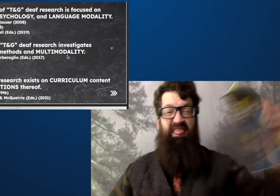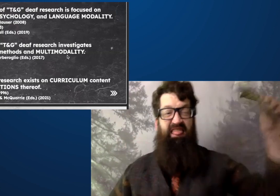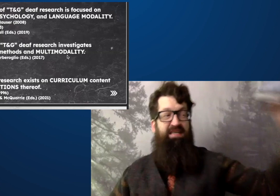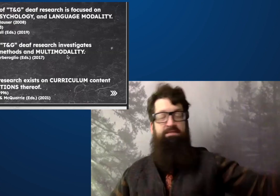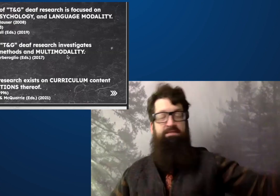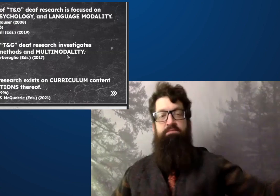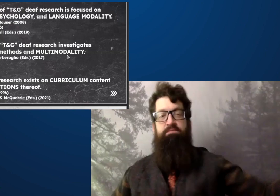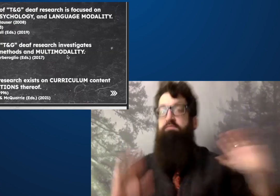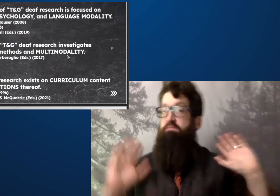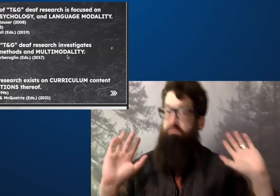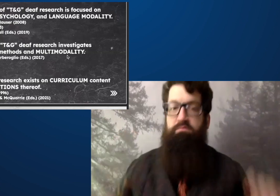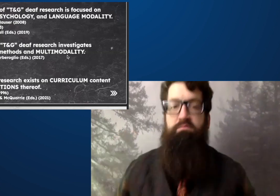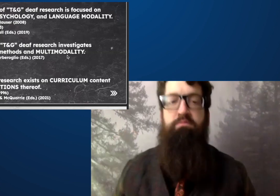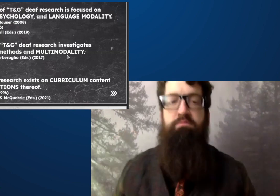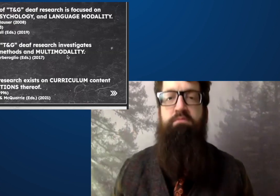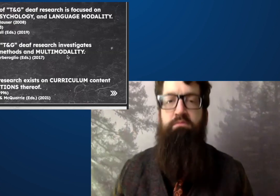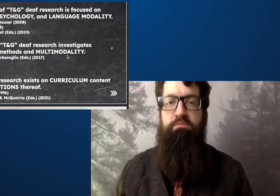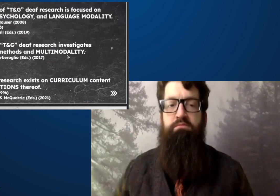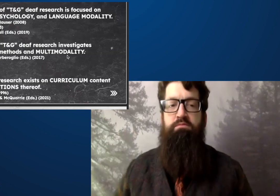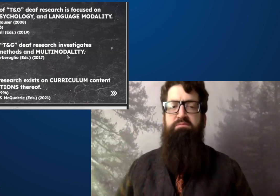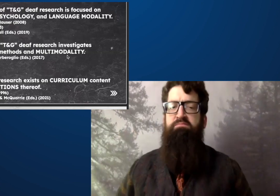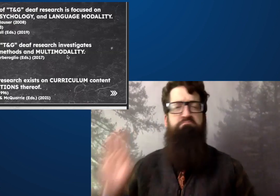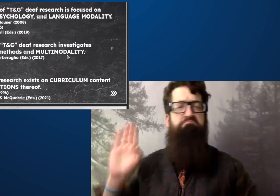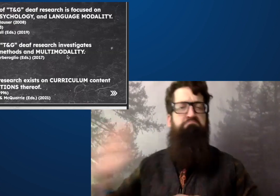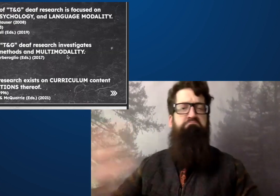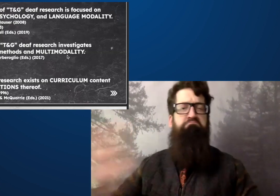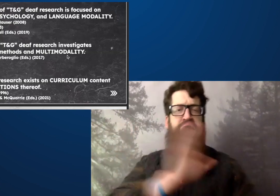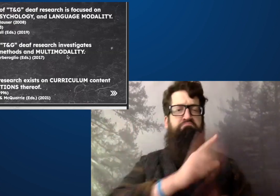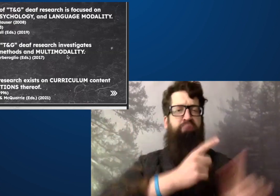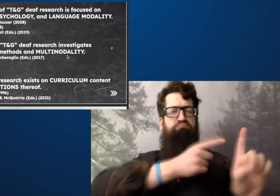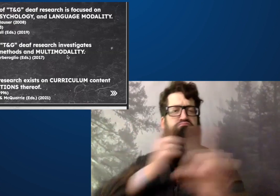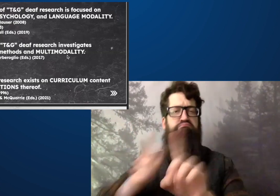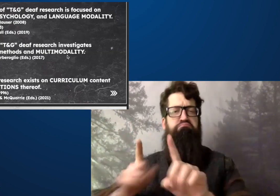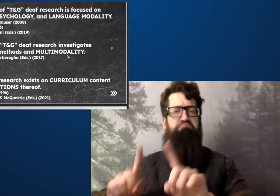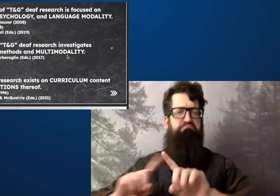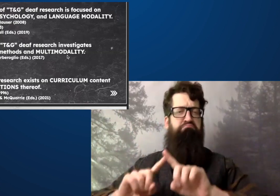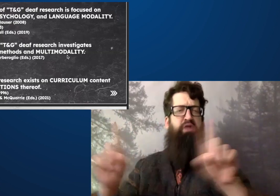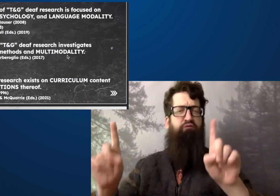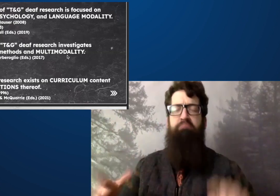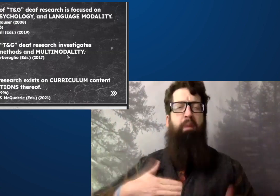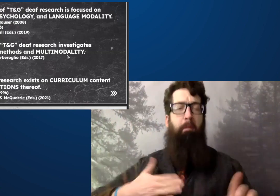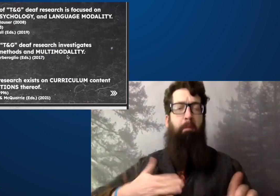It does not mention deaf curriculum at all.